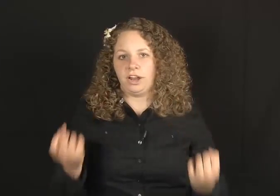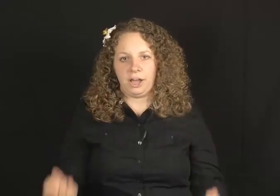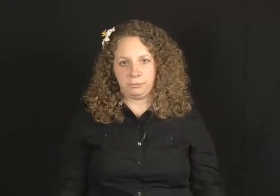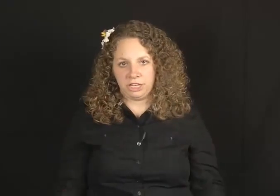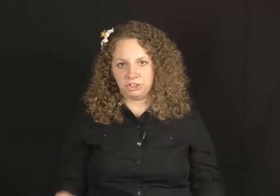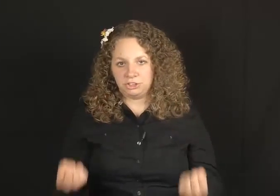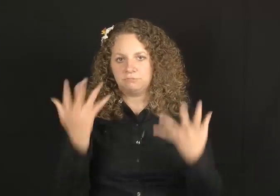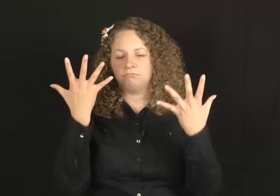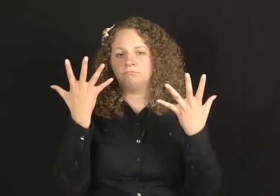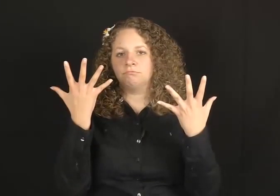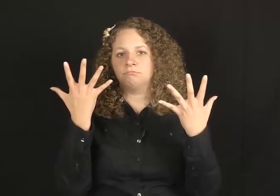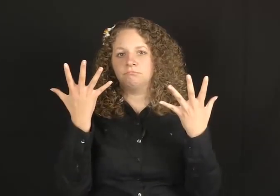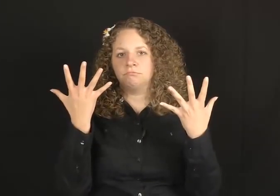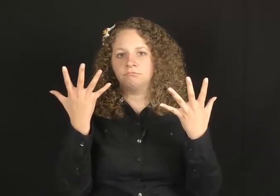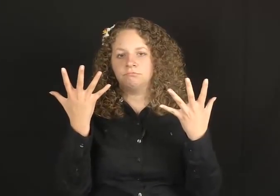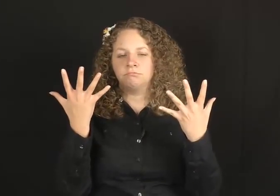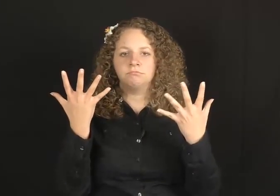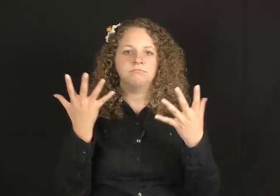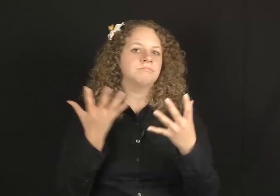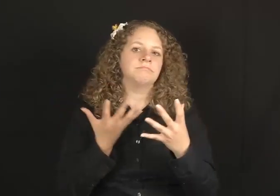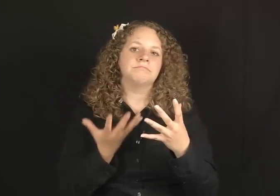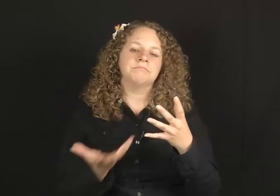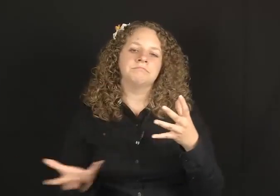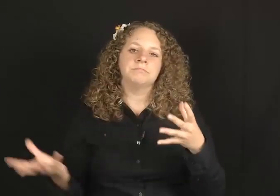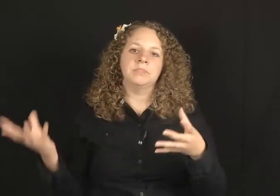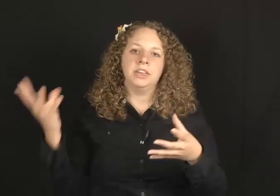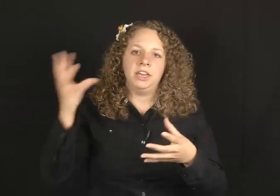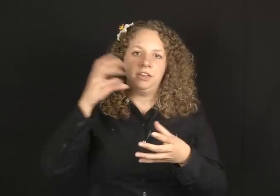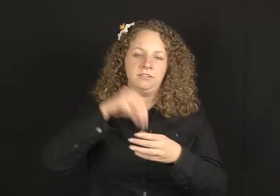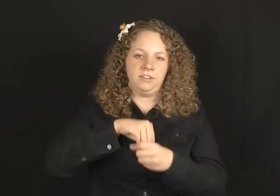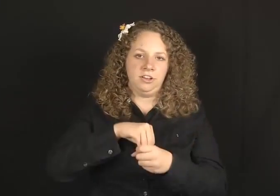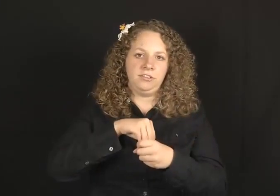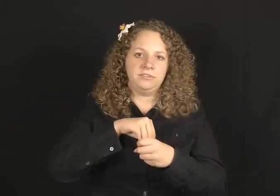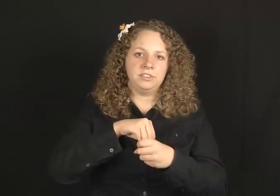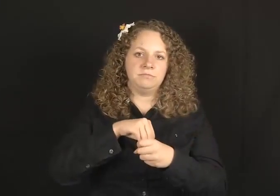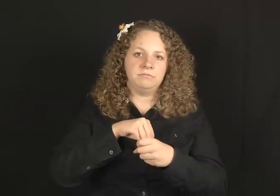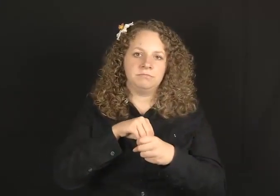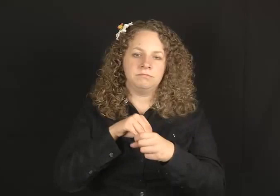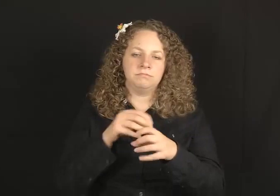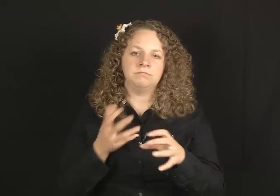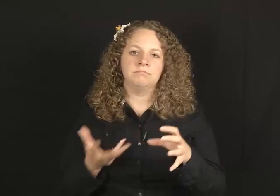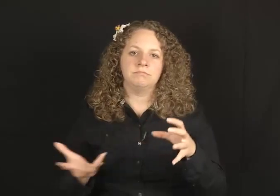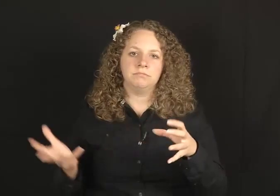HOW MANY/HOW MUCH.